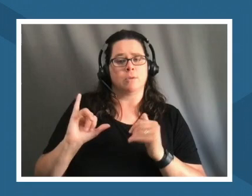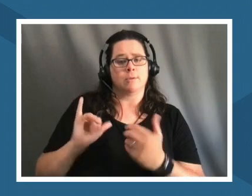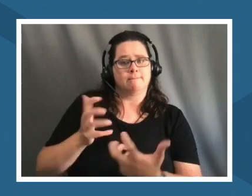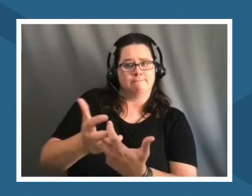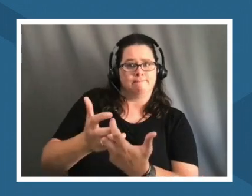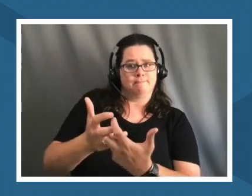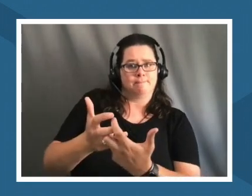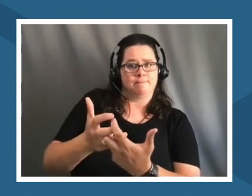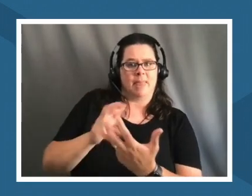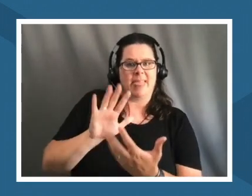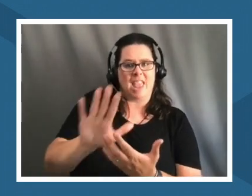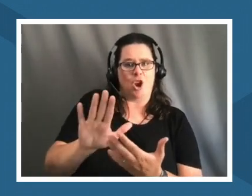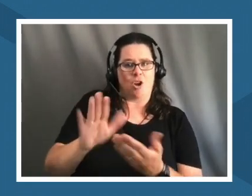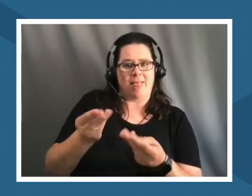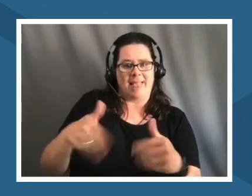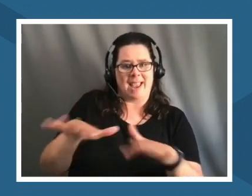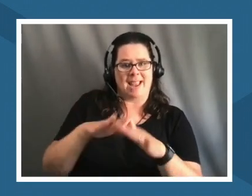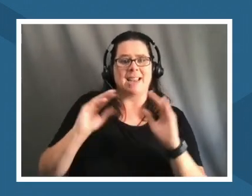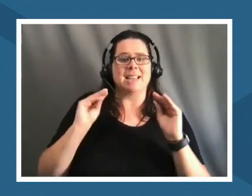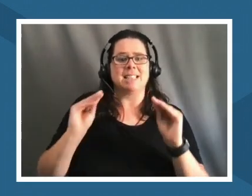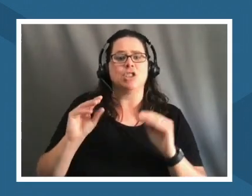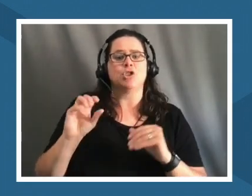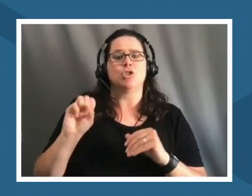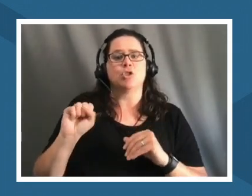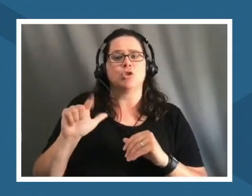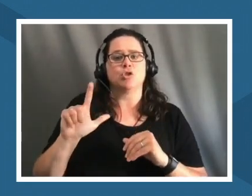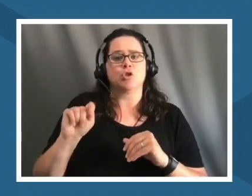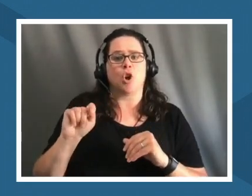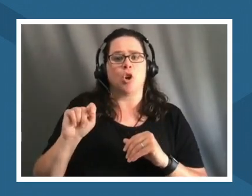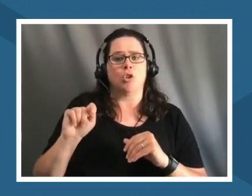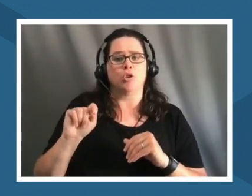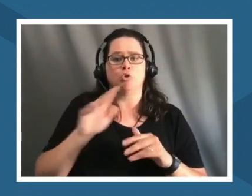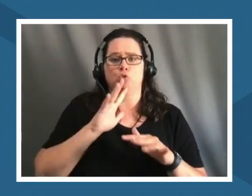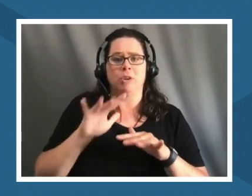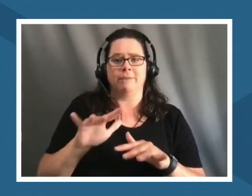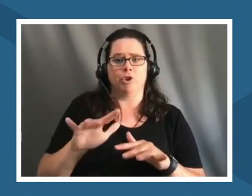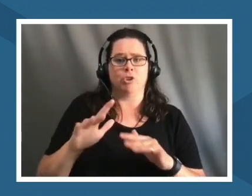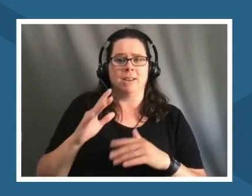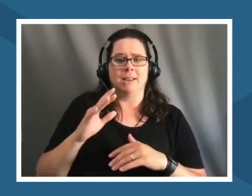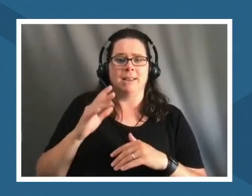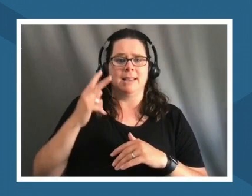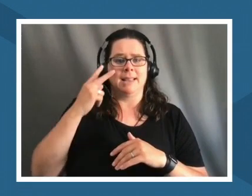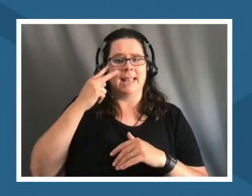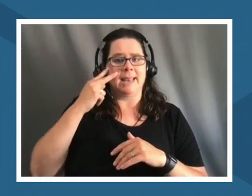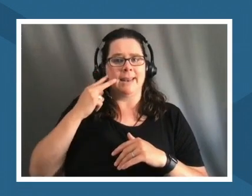i said i teach on the salt river indian reservation which is a farming community